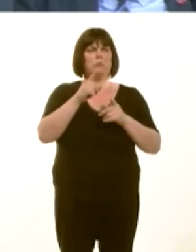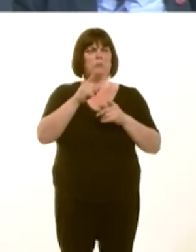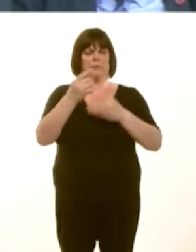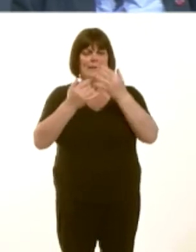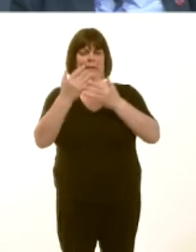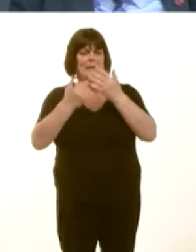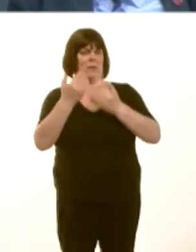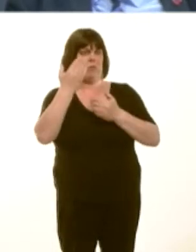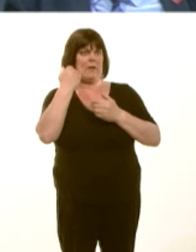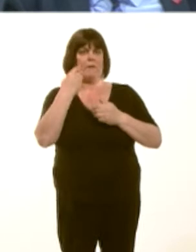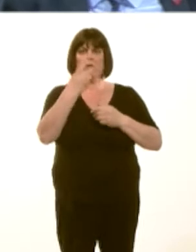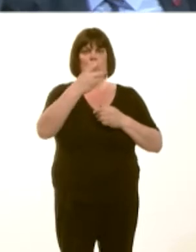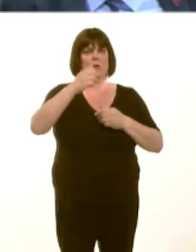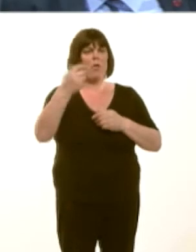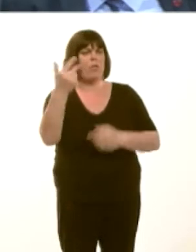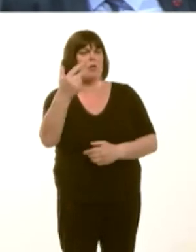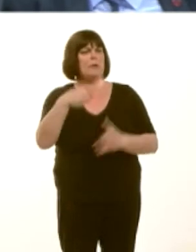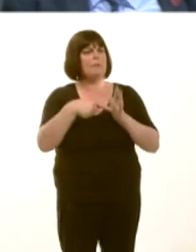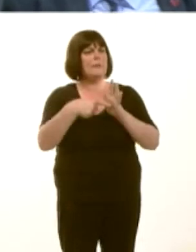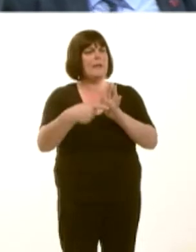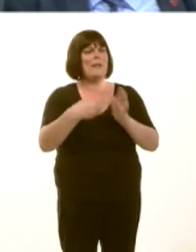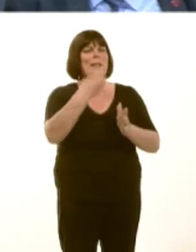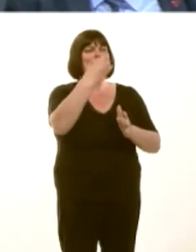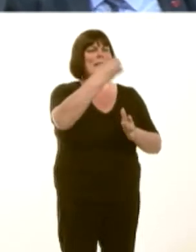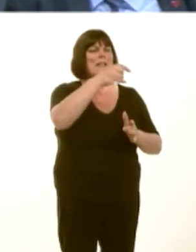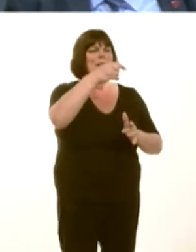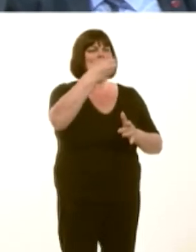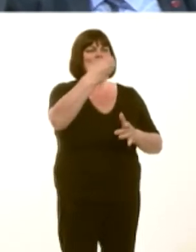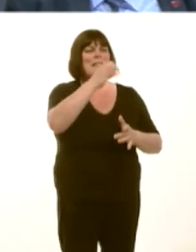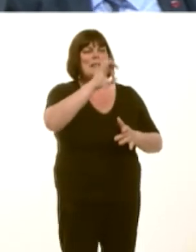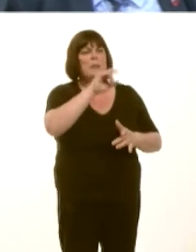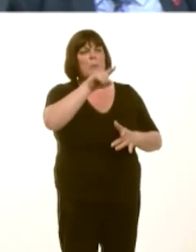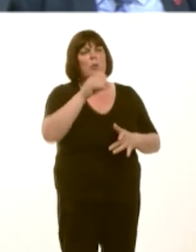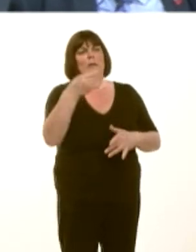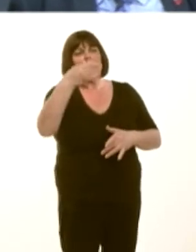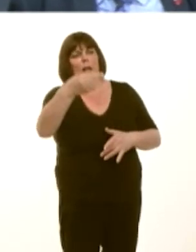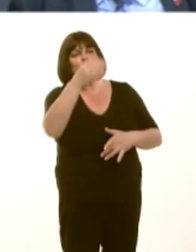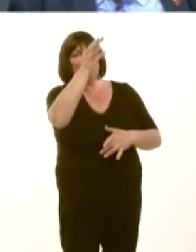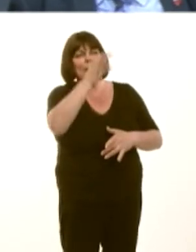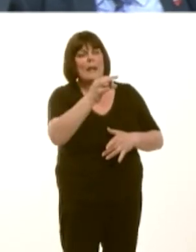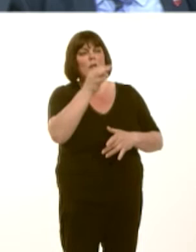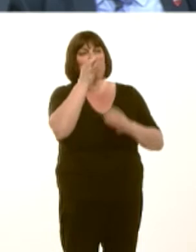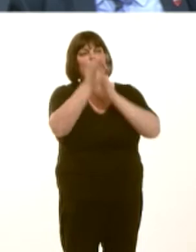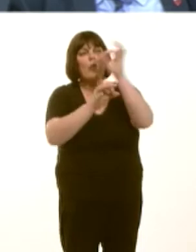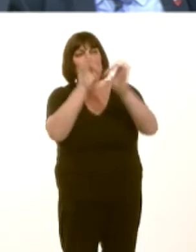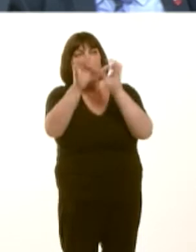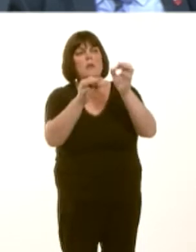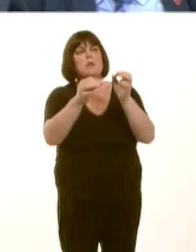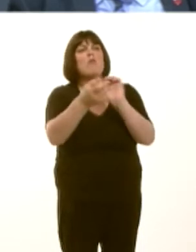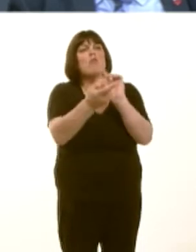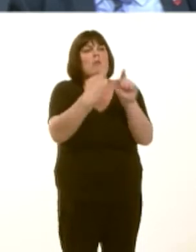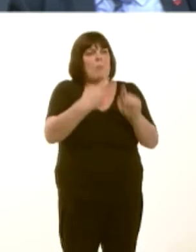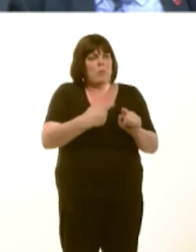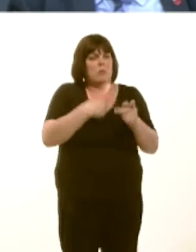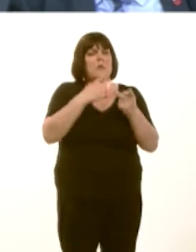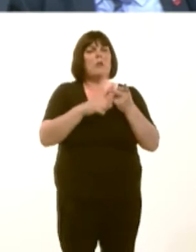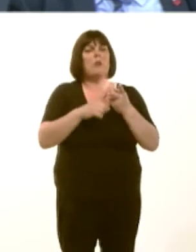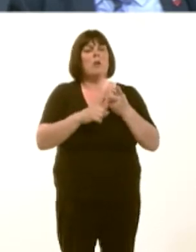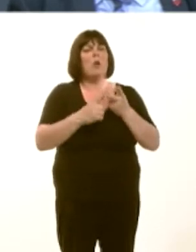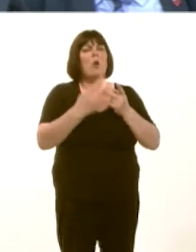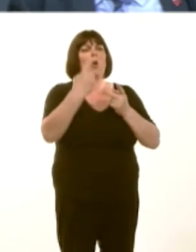for 2013óthat in fact say that 60.9 per cent of completed requests are released: 1,099